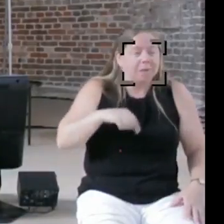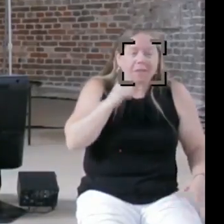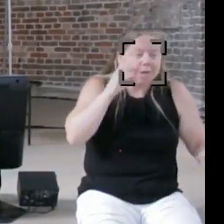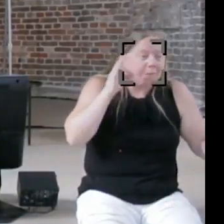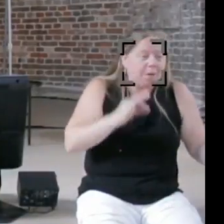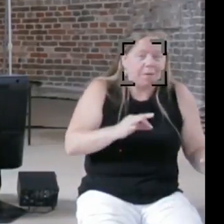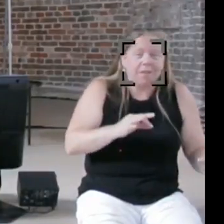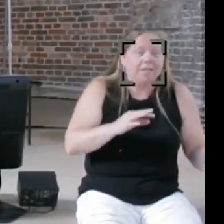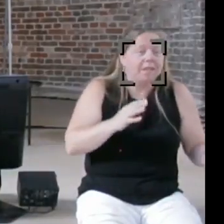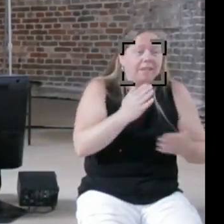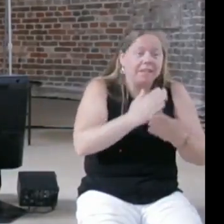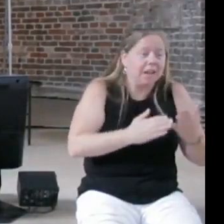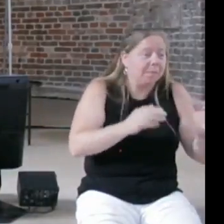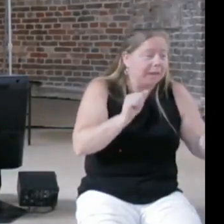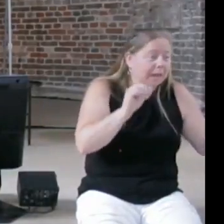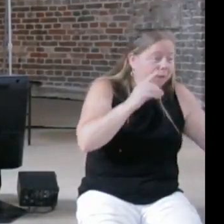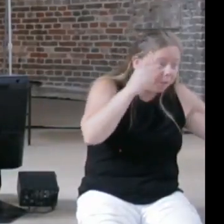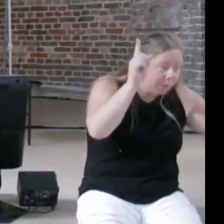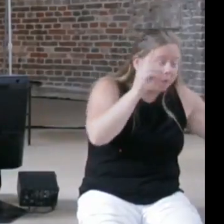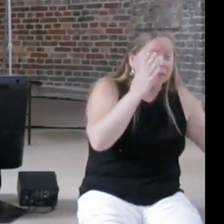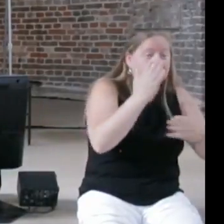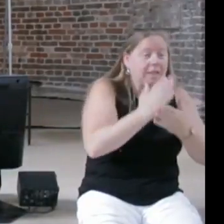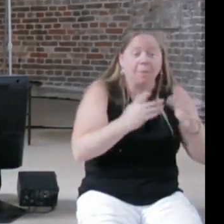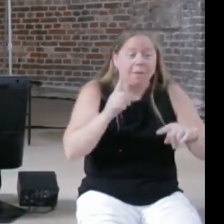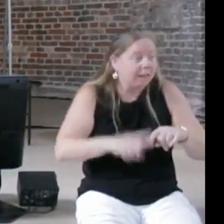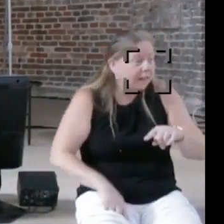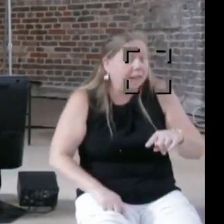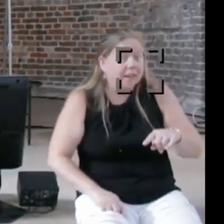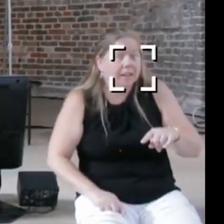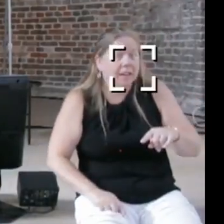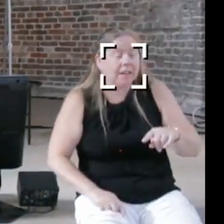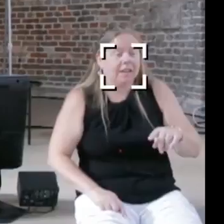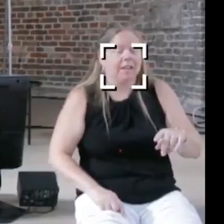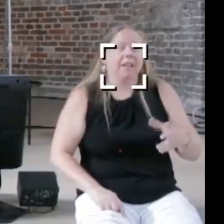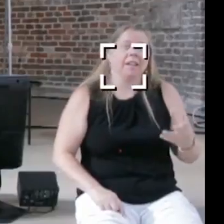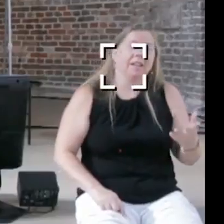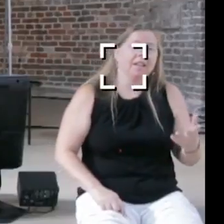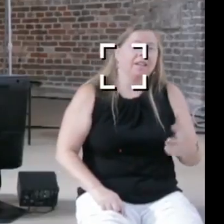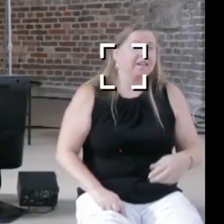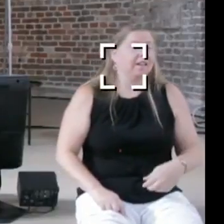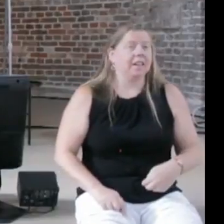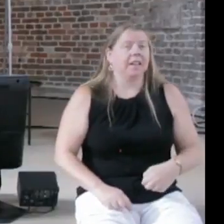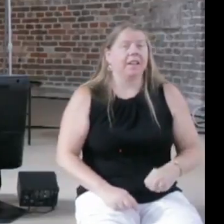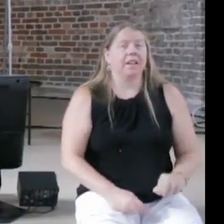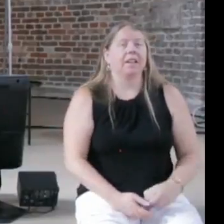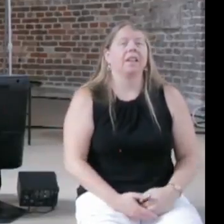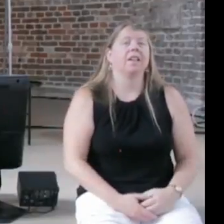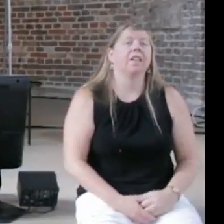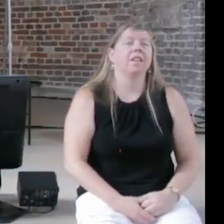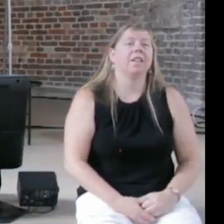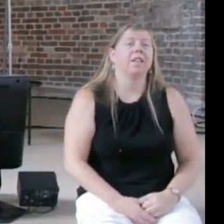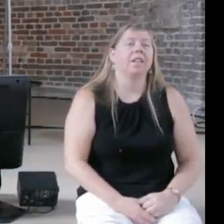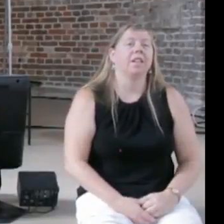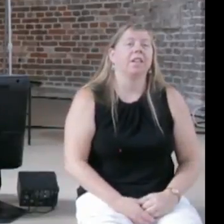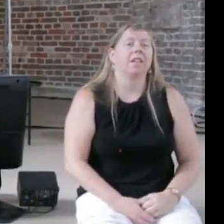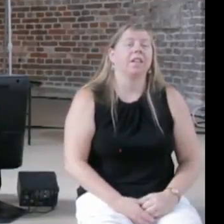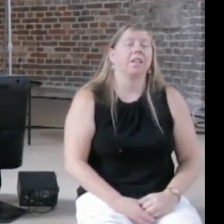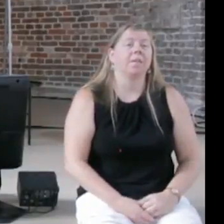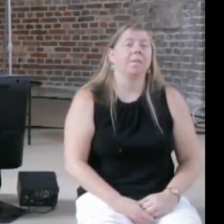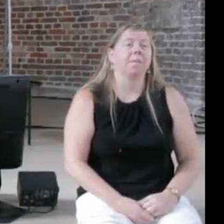what you can't do, for example Joi said there's an initiative working with a Canadian's Governance